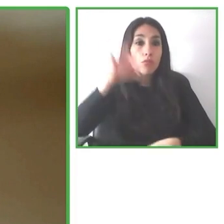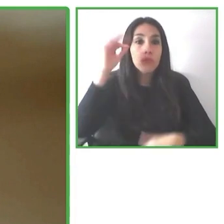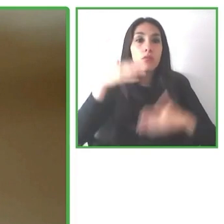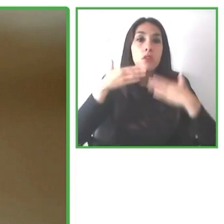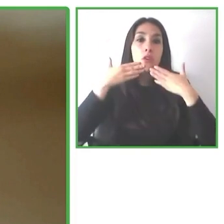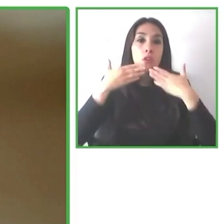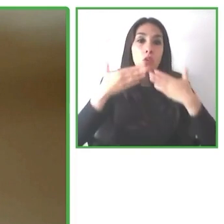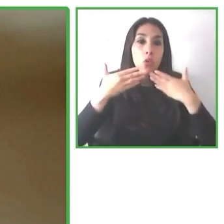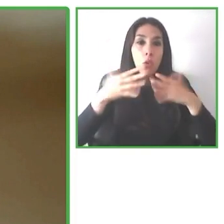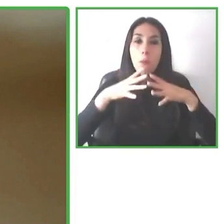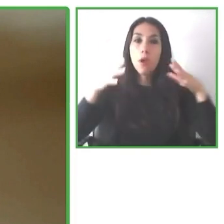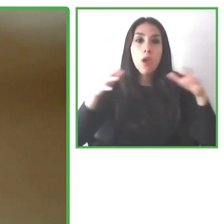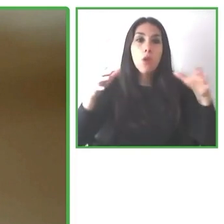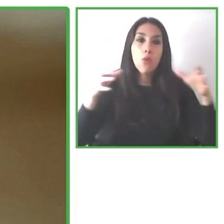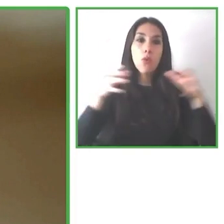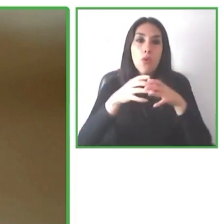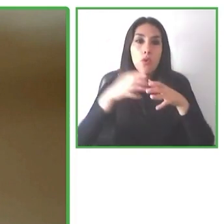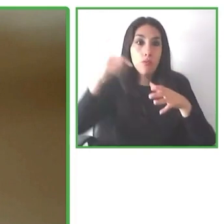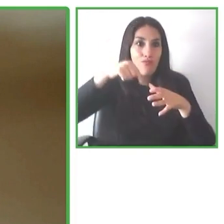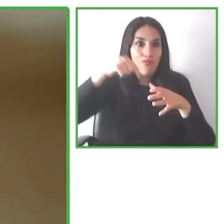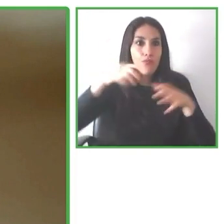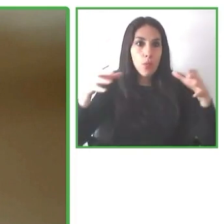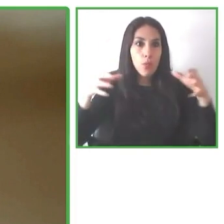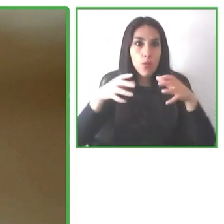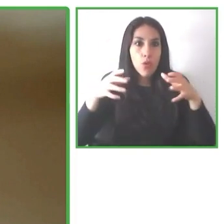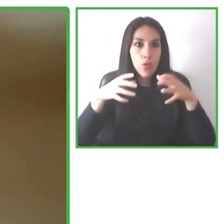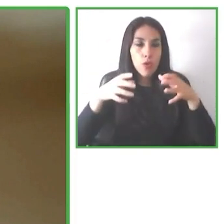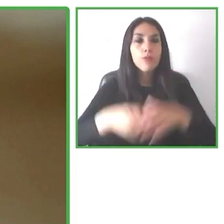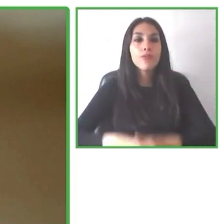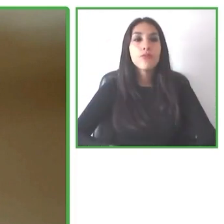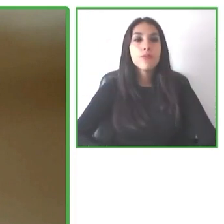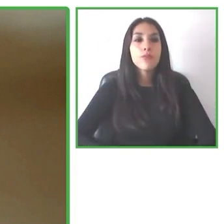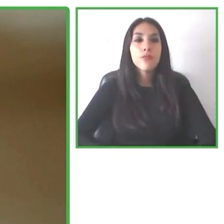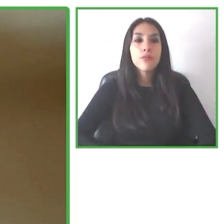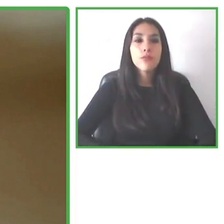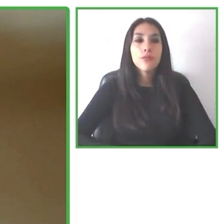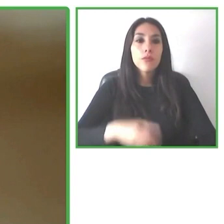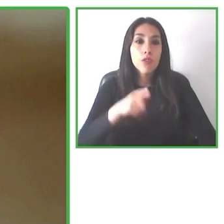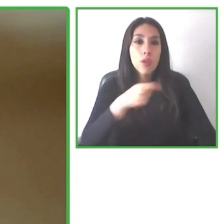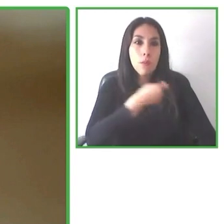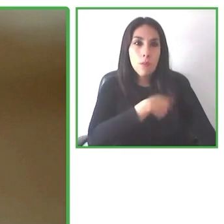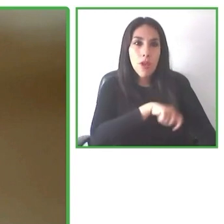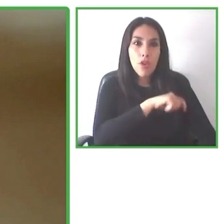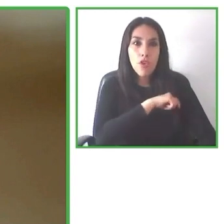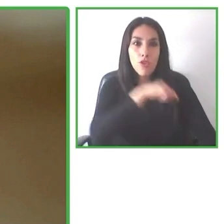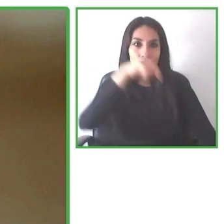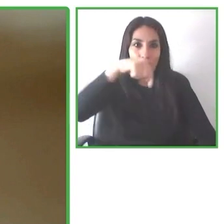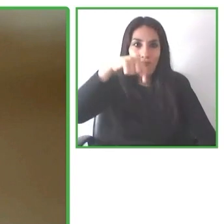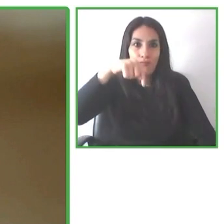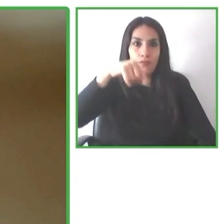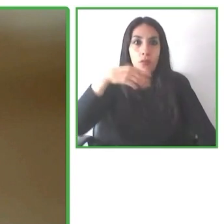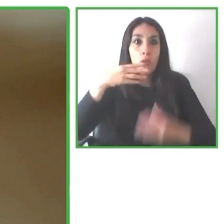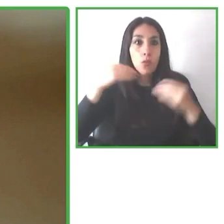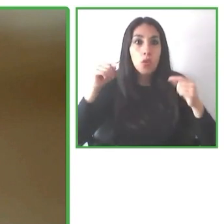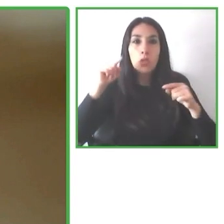the International Association of Tourism. And we have looked to work with the uni,